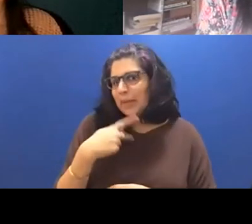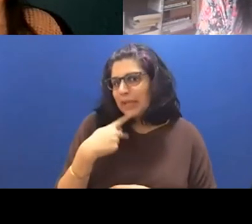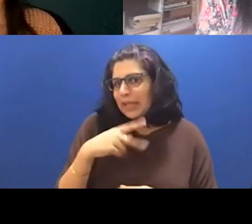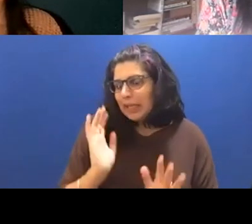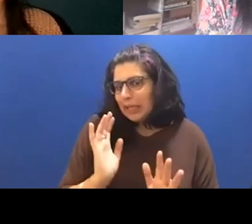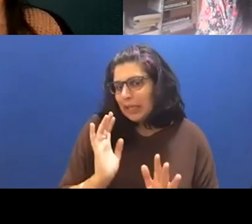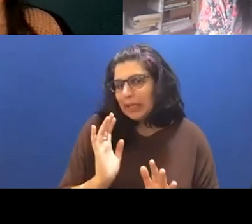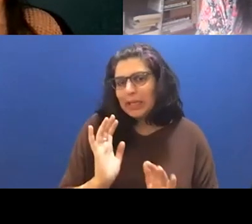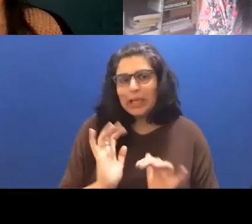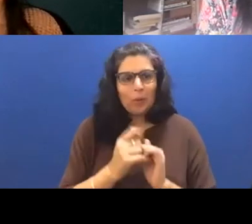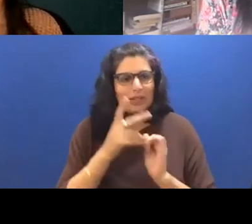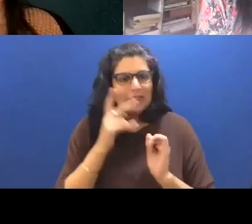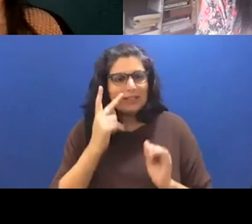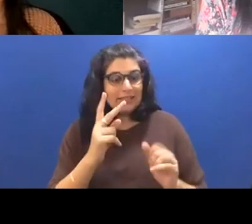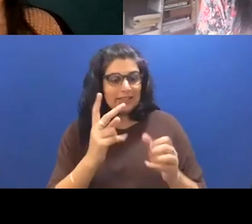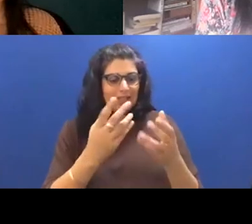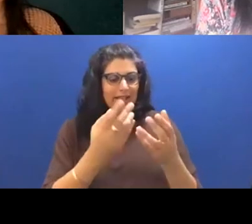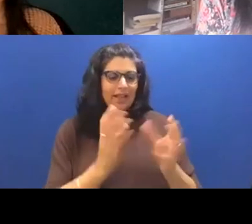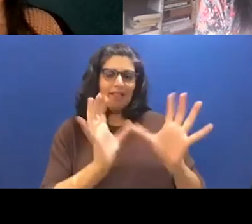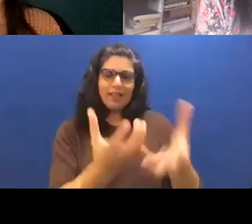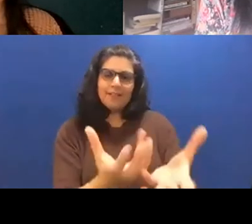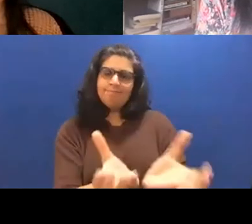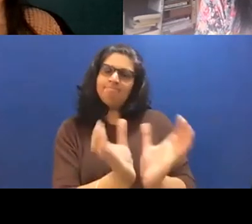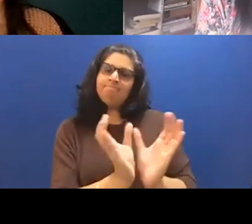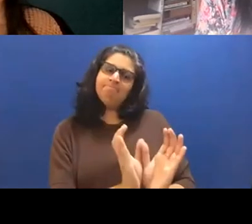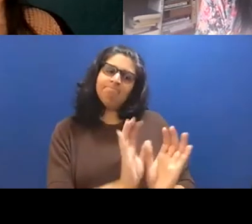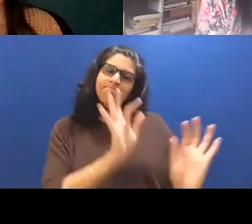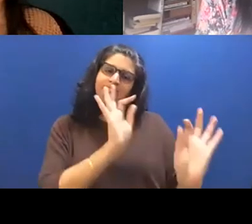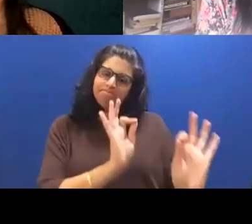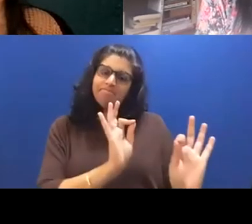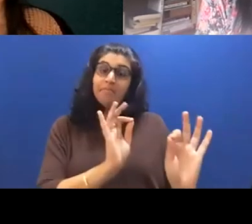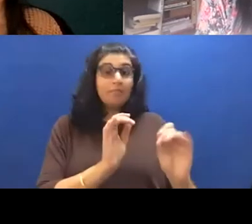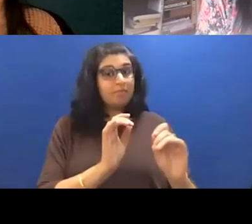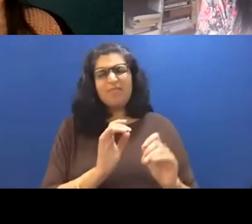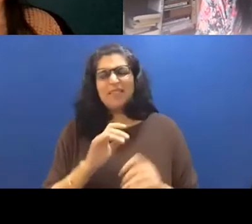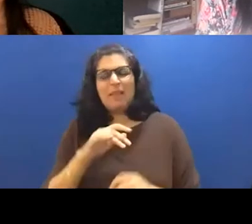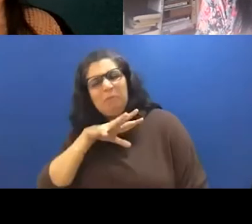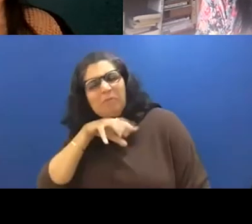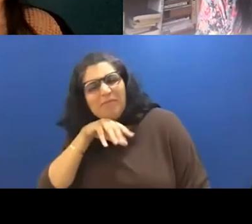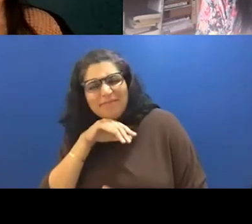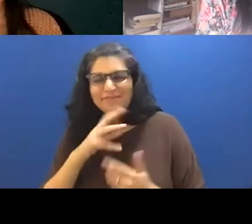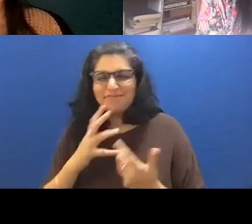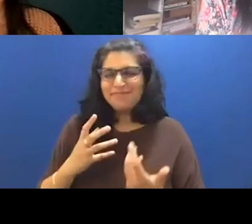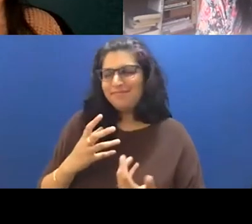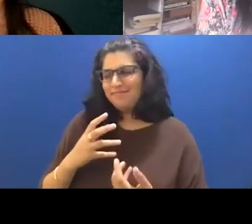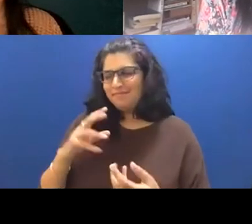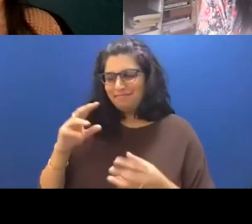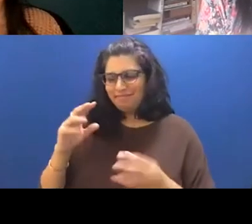we will see them arranged but in that, um, yeah, that messy, dirty stage of you know,